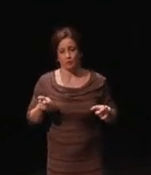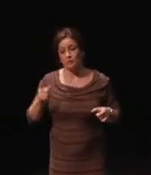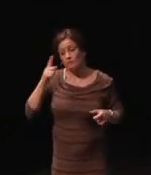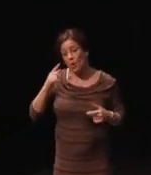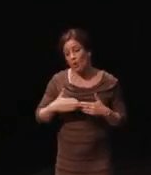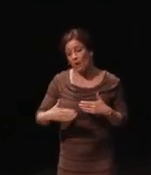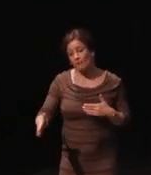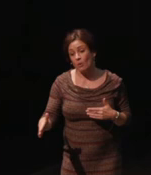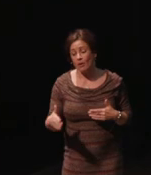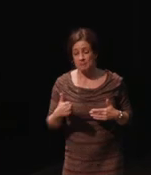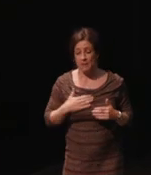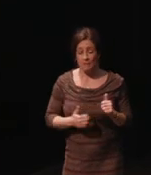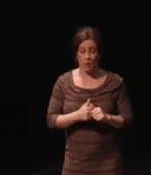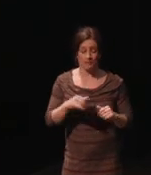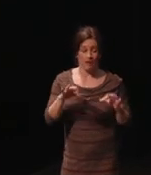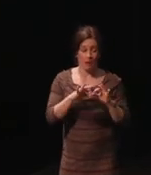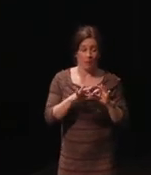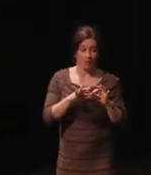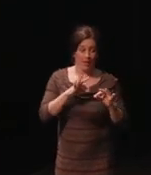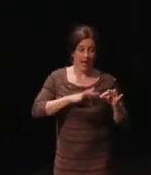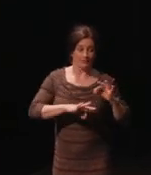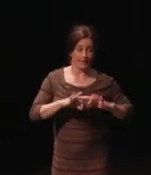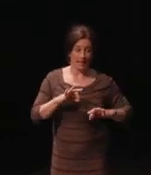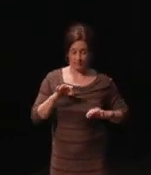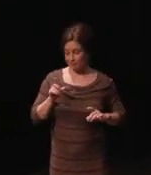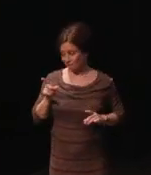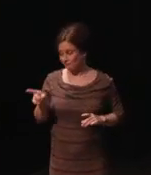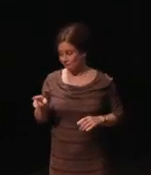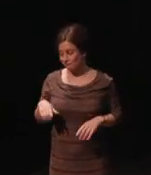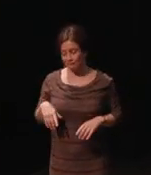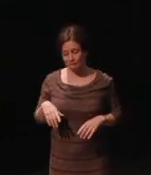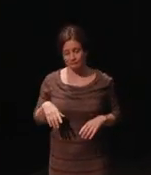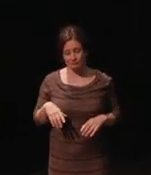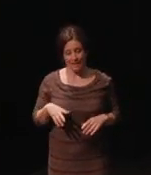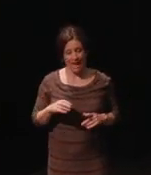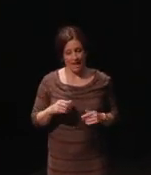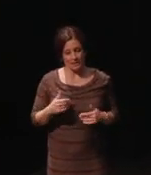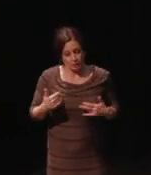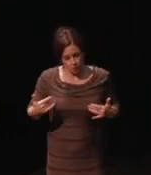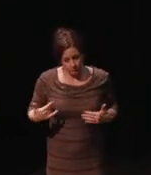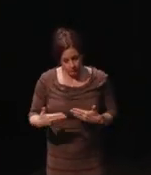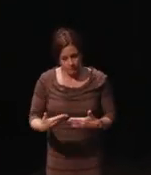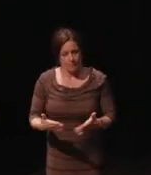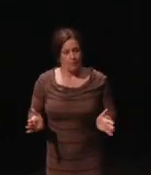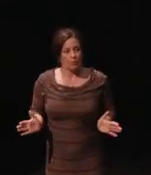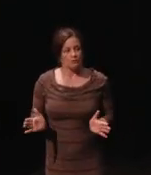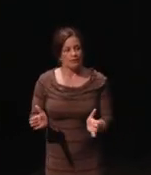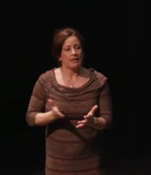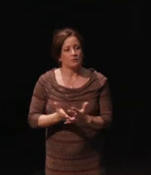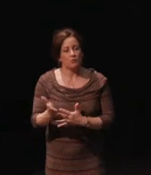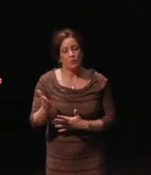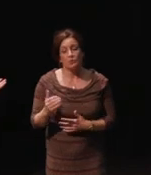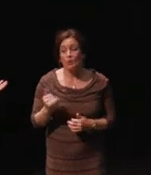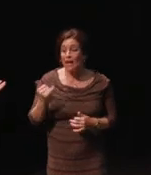my most valuable asset and getting things pushed through. So please if anyone here or anyone watching